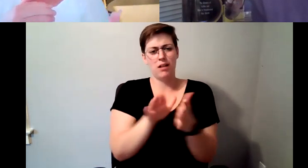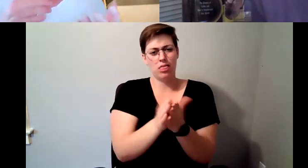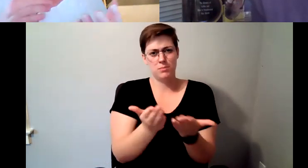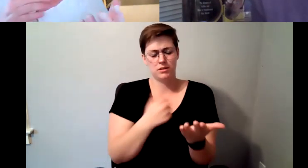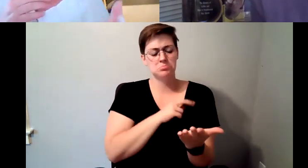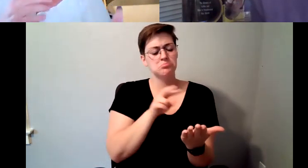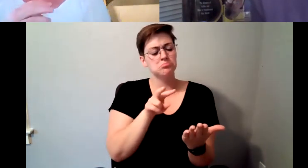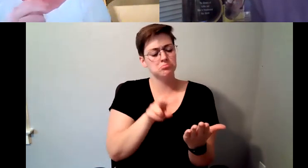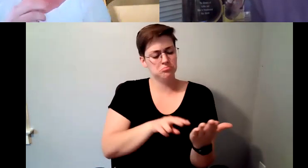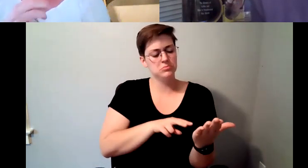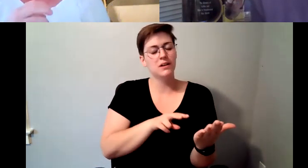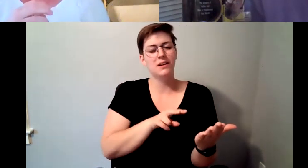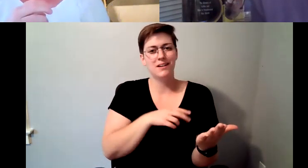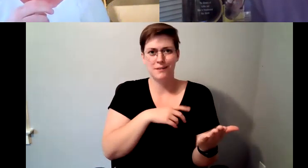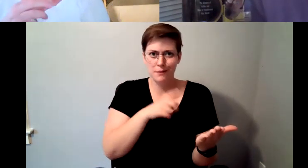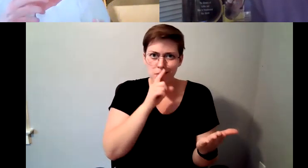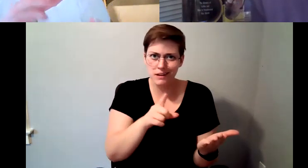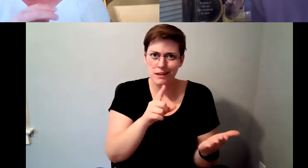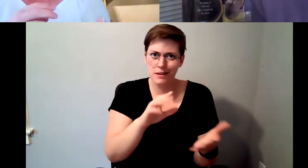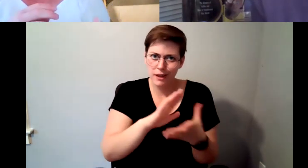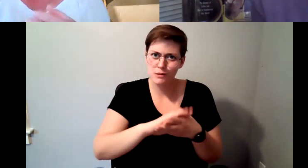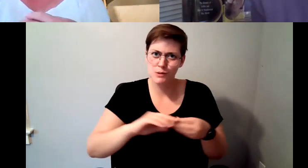is stories throughout where coffee.